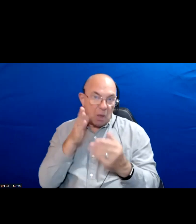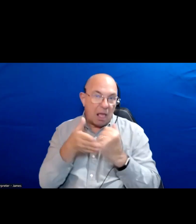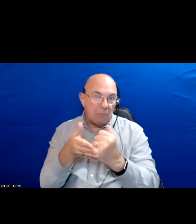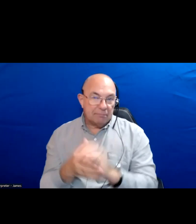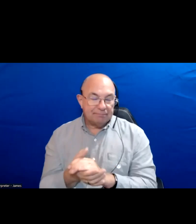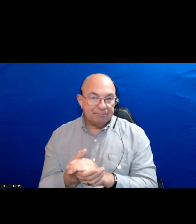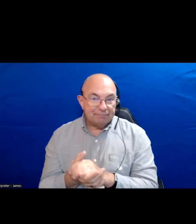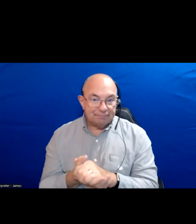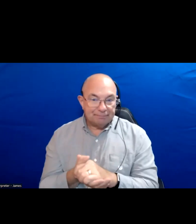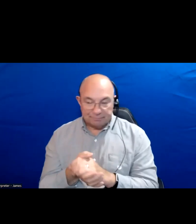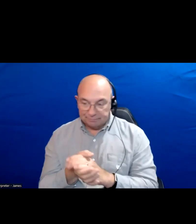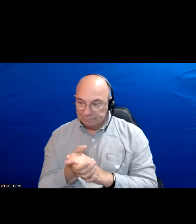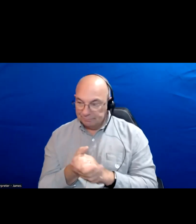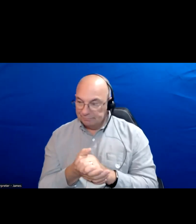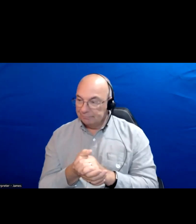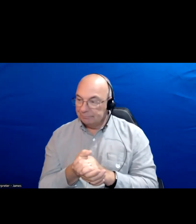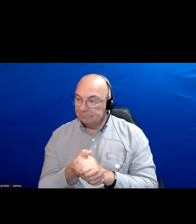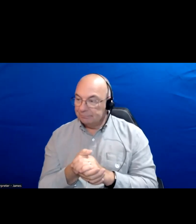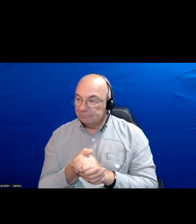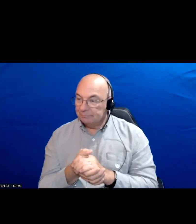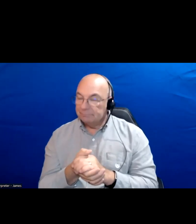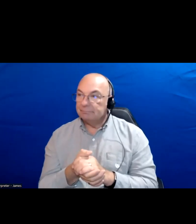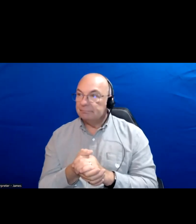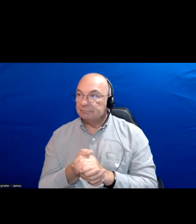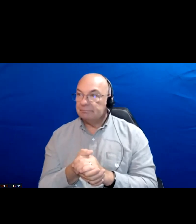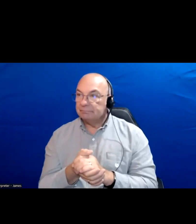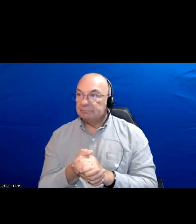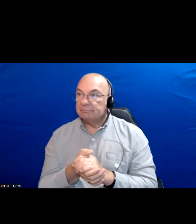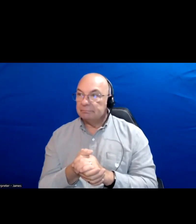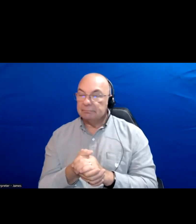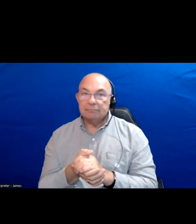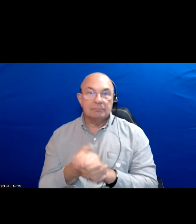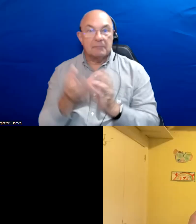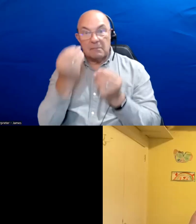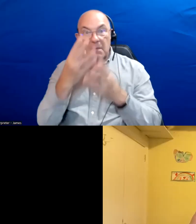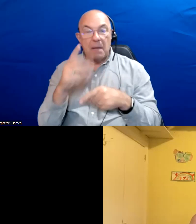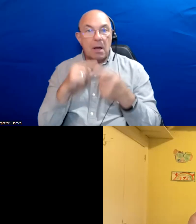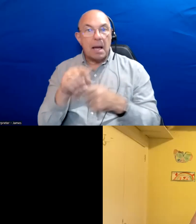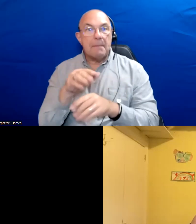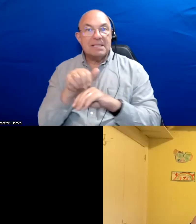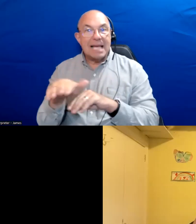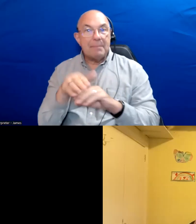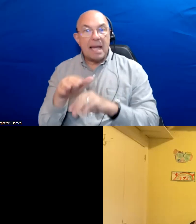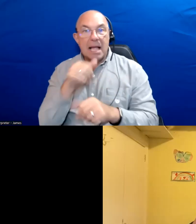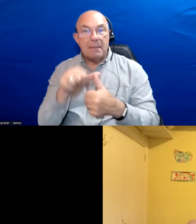Thank you Jennifer, information about mail in ballots it is kind of funny we are